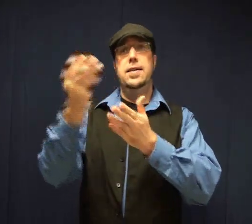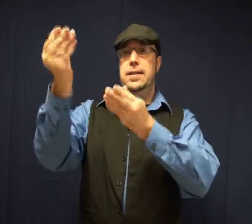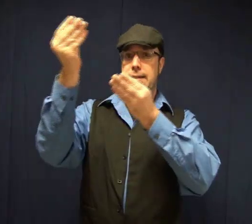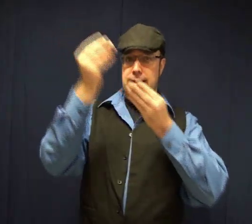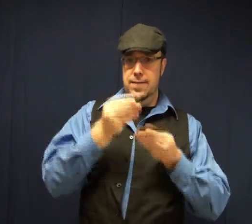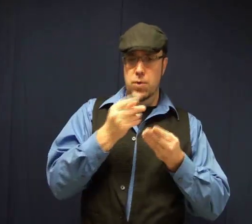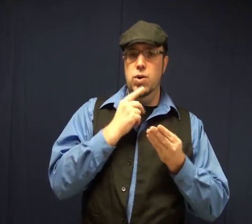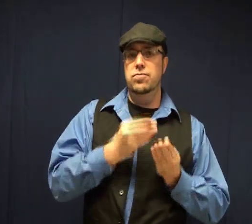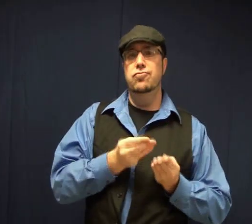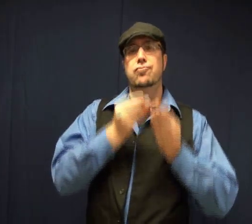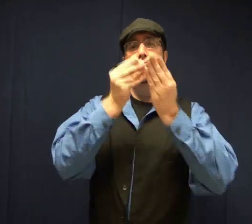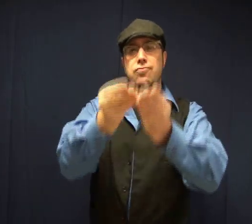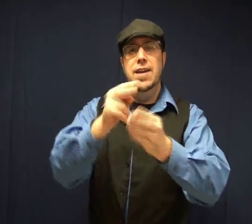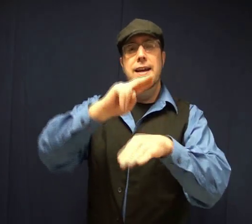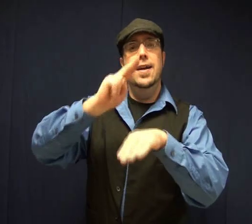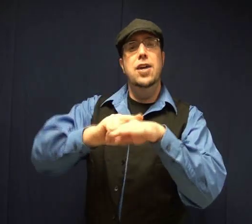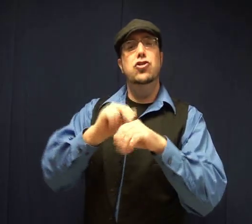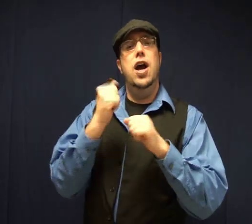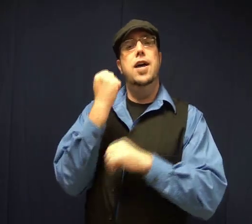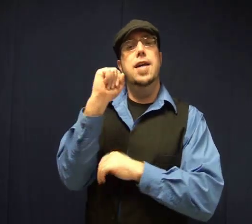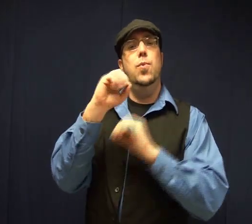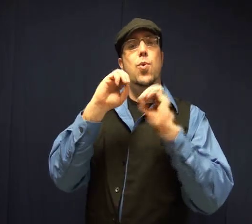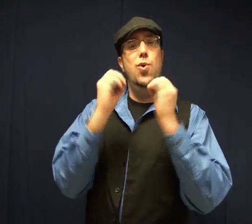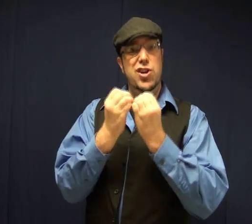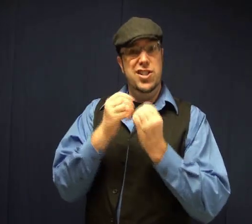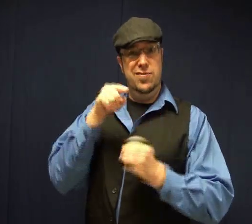Money given to us will support the National ADAPT organization.